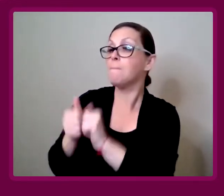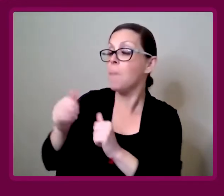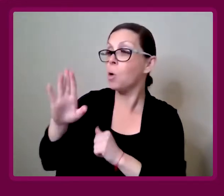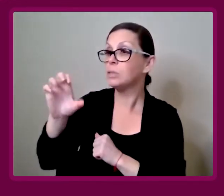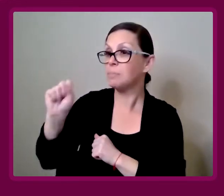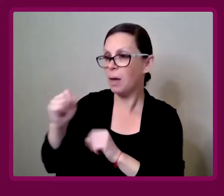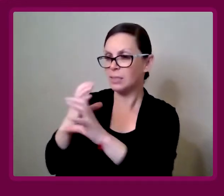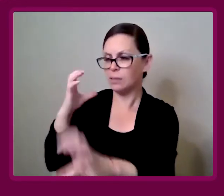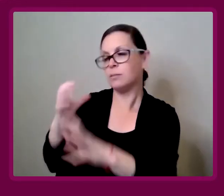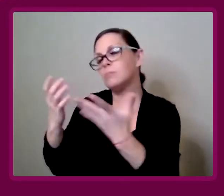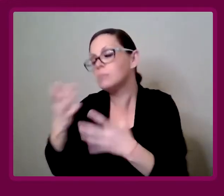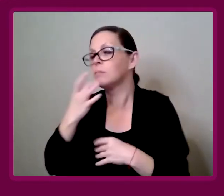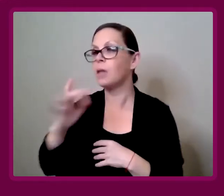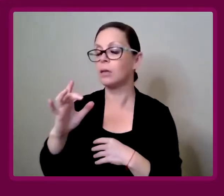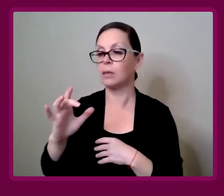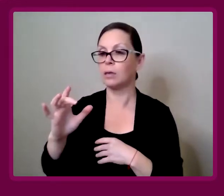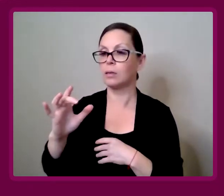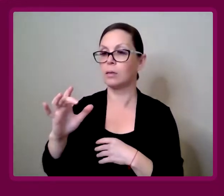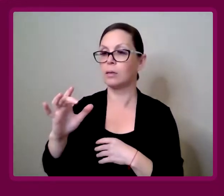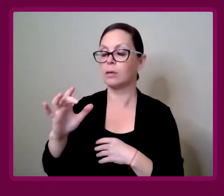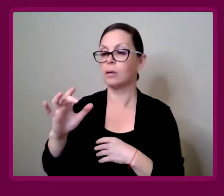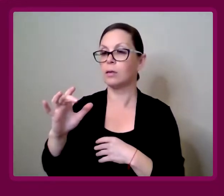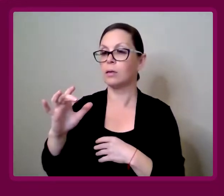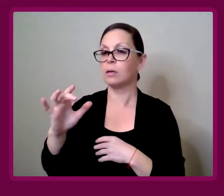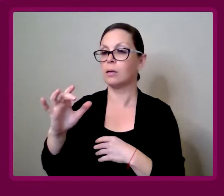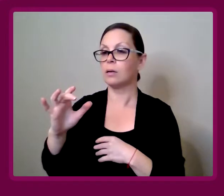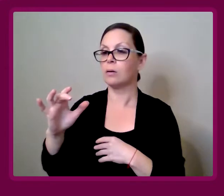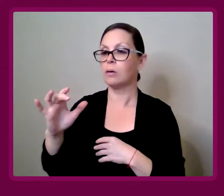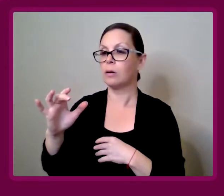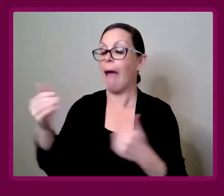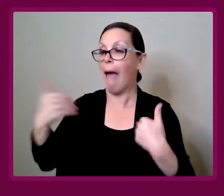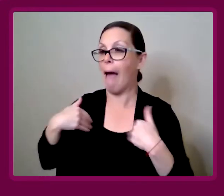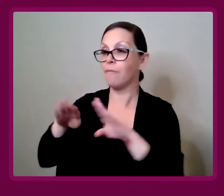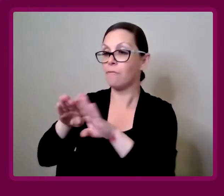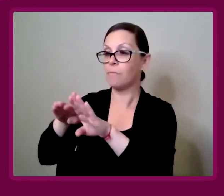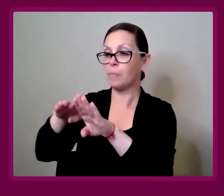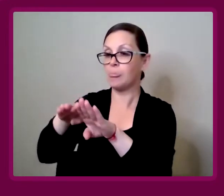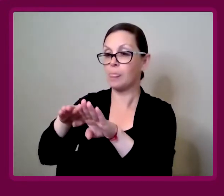Even though most of the buses, we're very fortunate on the whole, do have ramps that